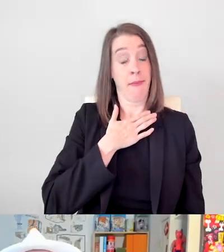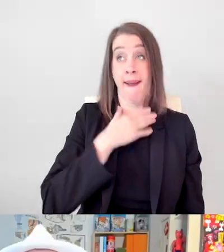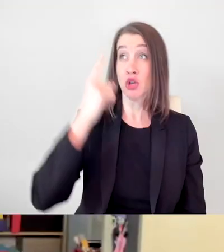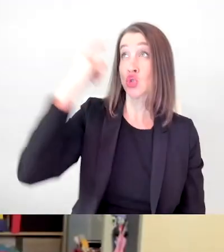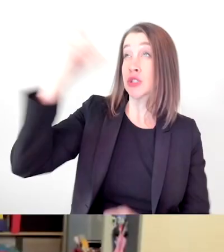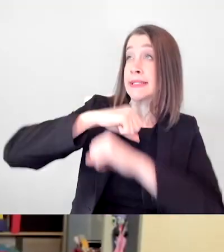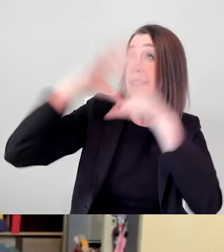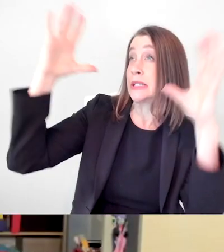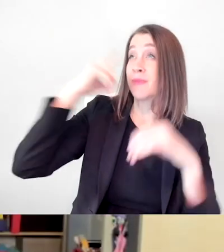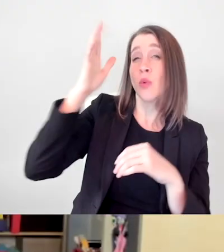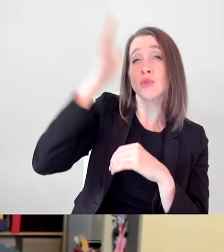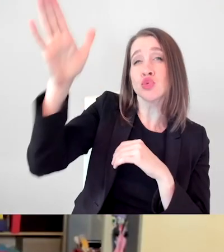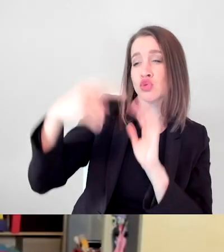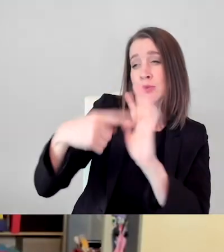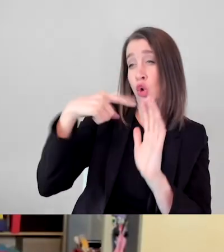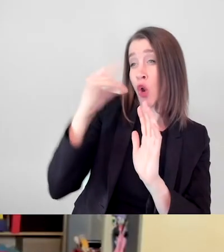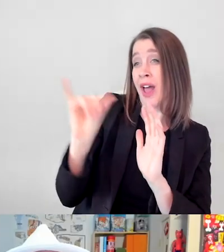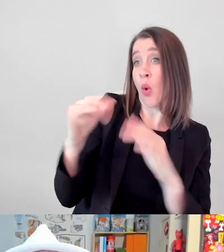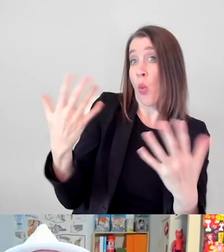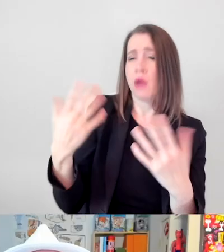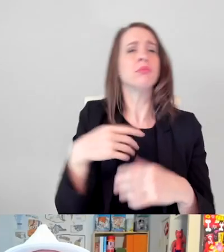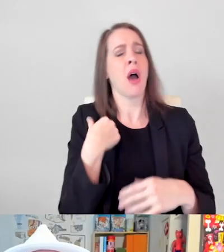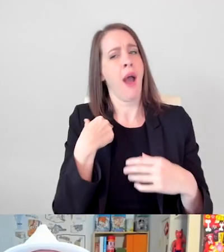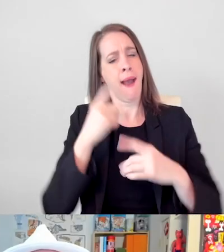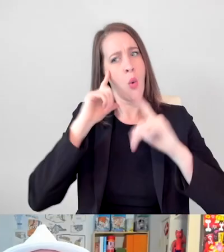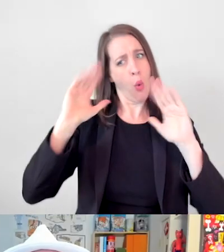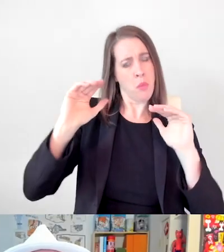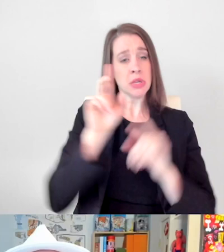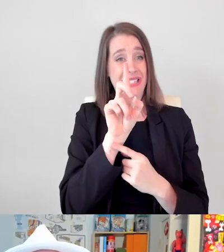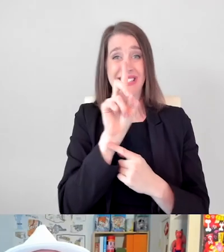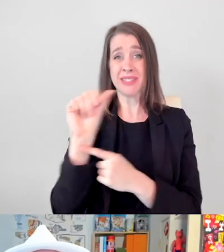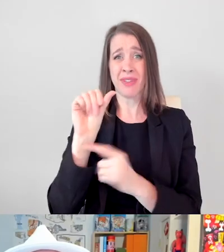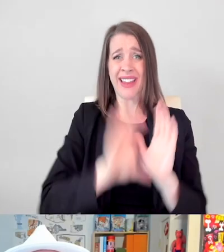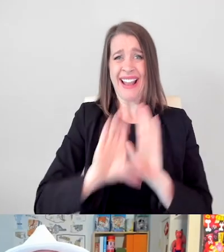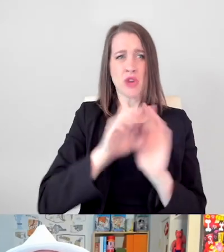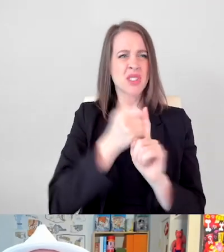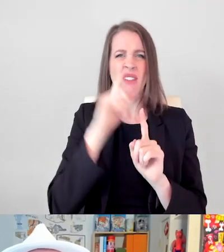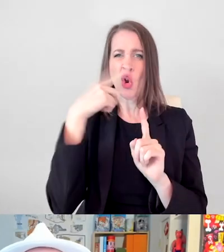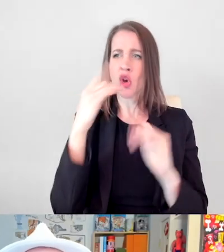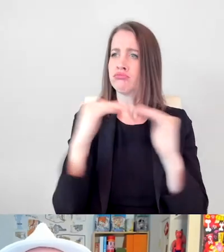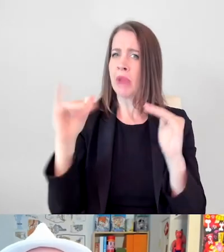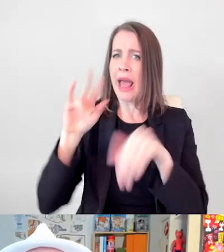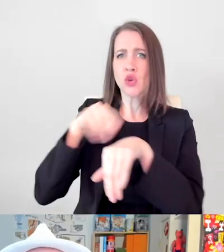My dream in representation would be so that disability characters are normal,